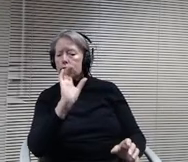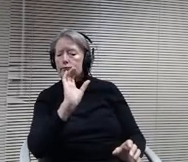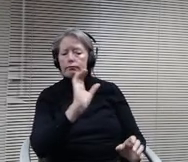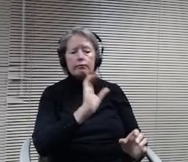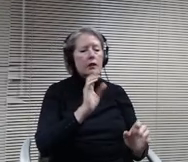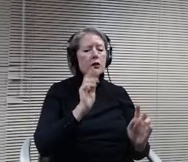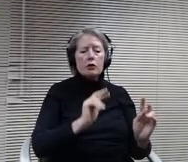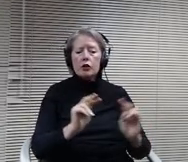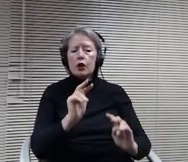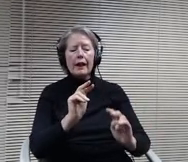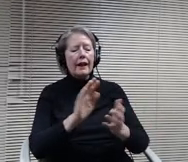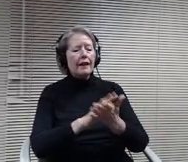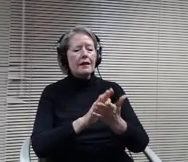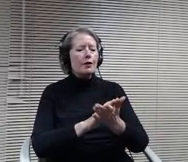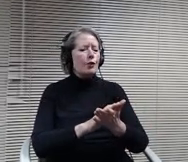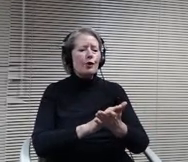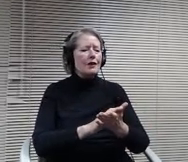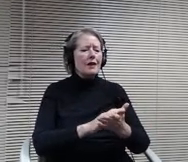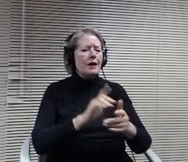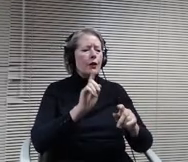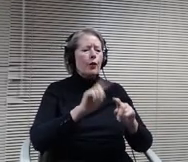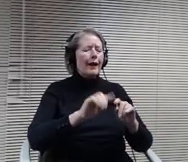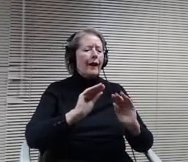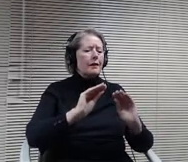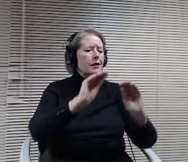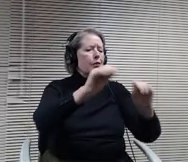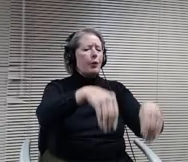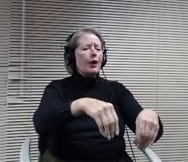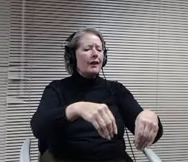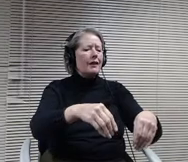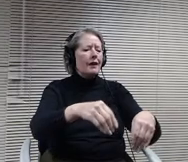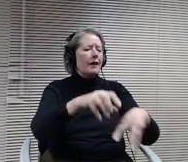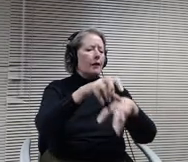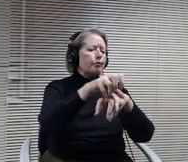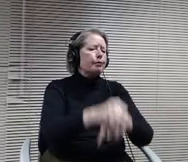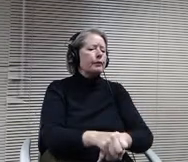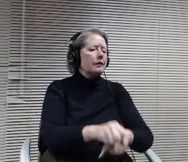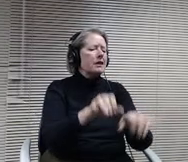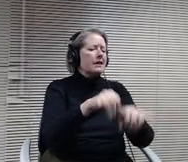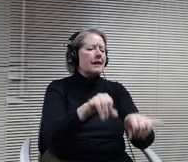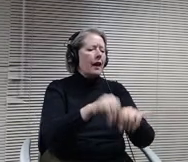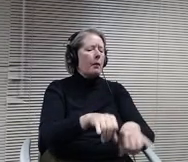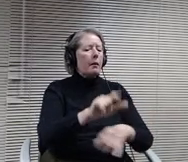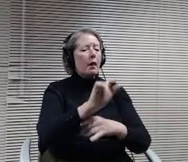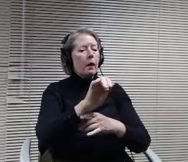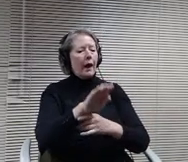traditional lab, it needs to look different. So really making sure that the space that we have in the high school fits the